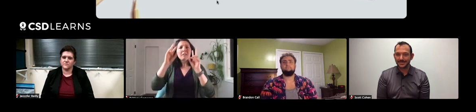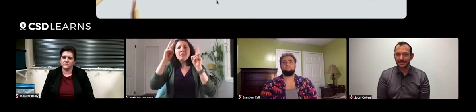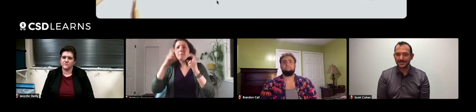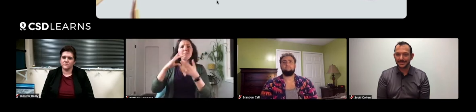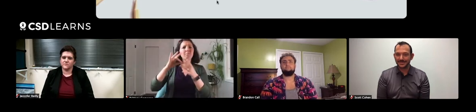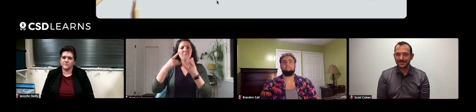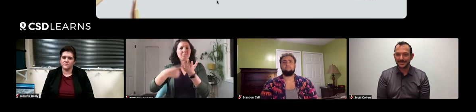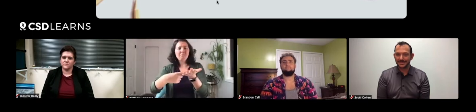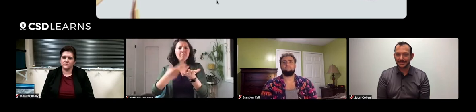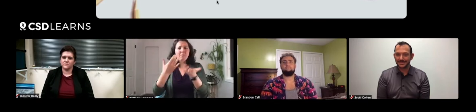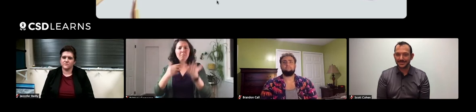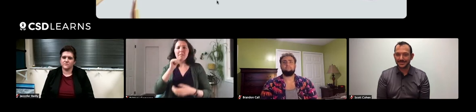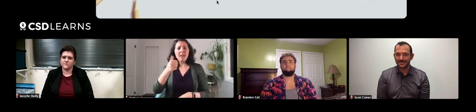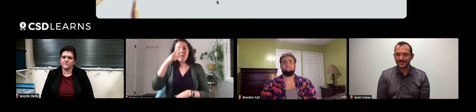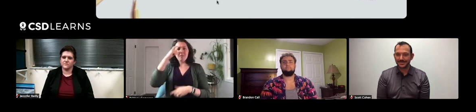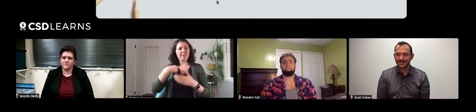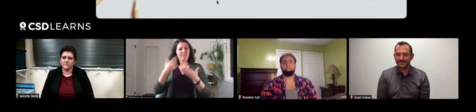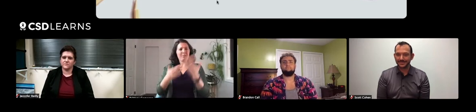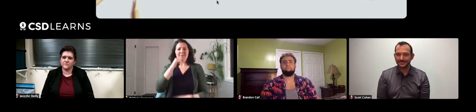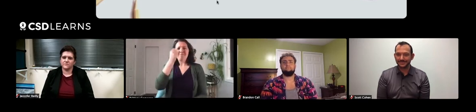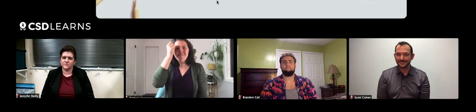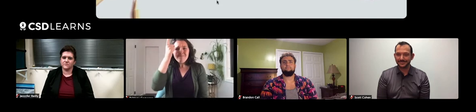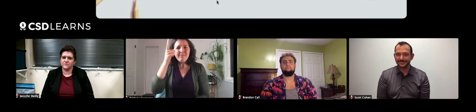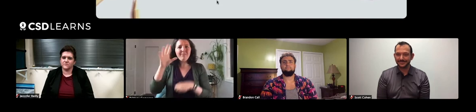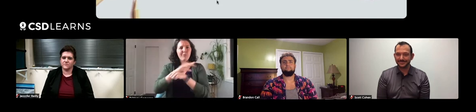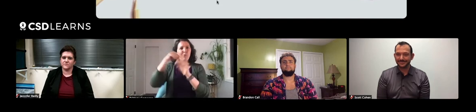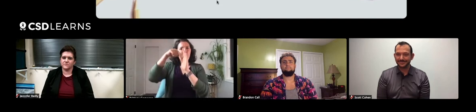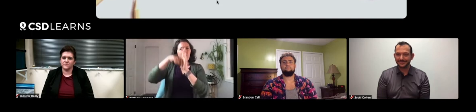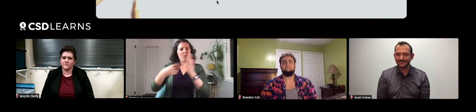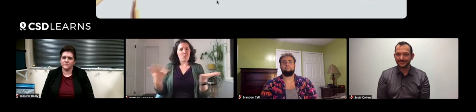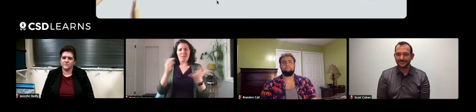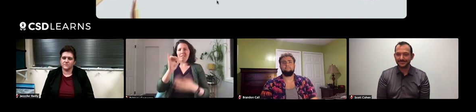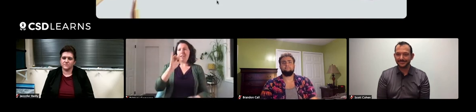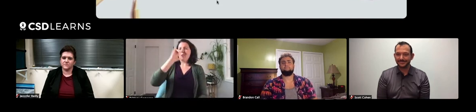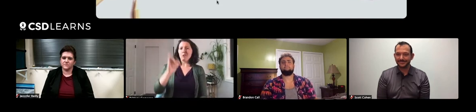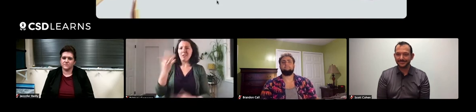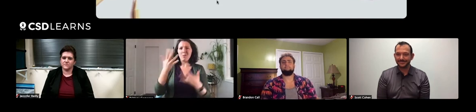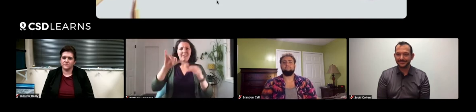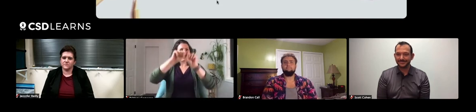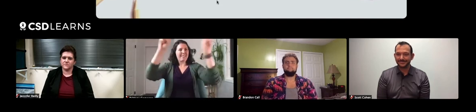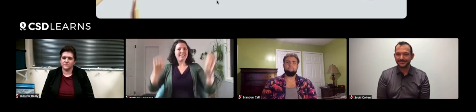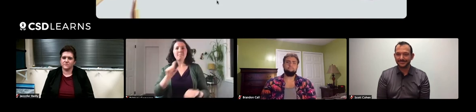I probably would not have understood in-depth what that whole system was